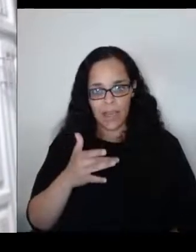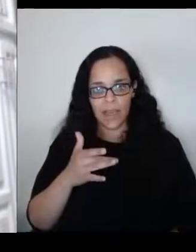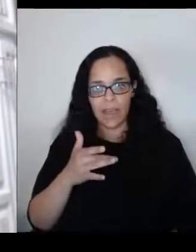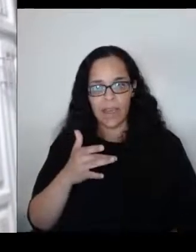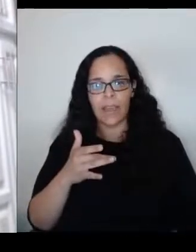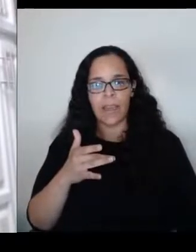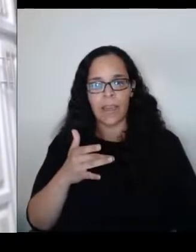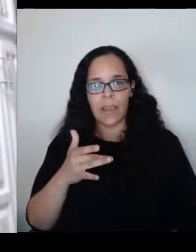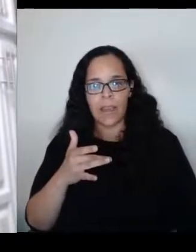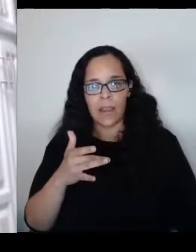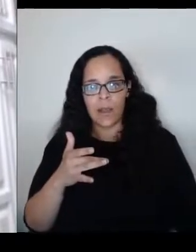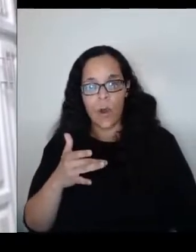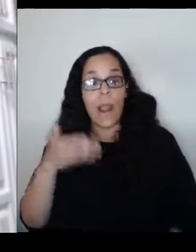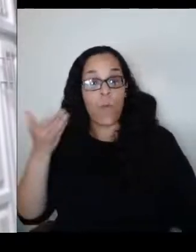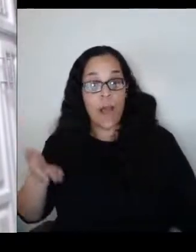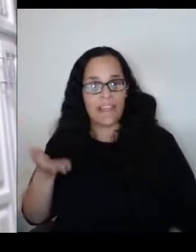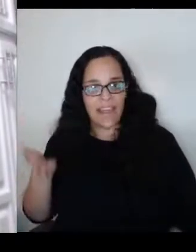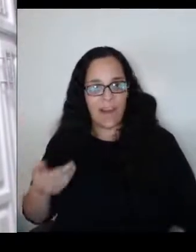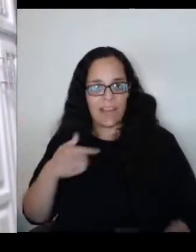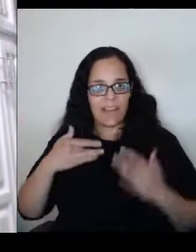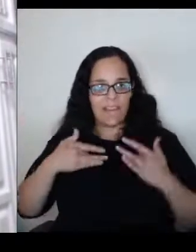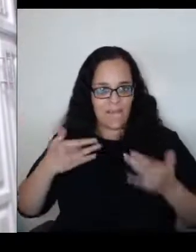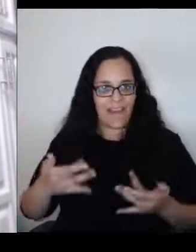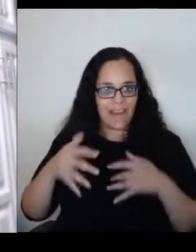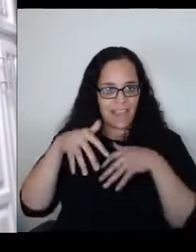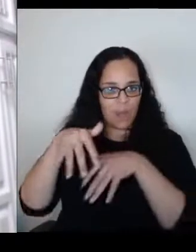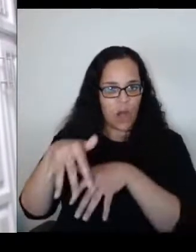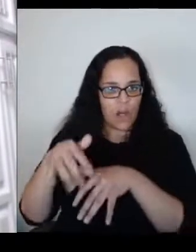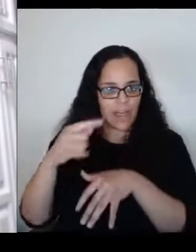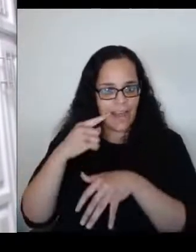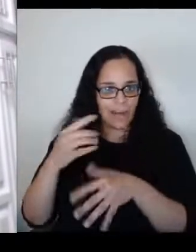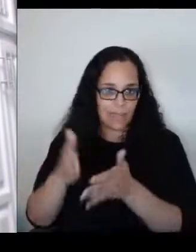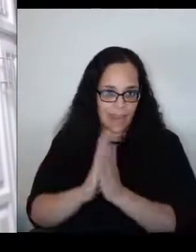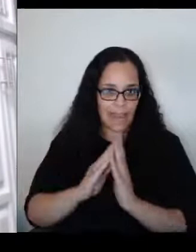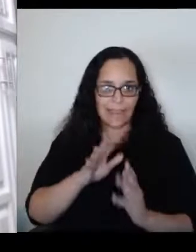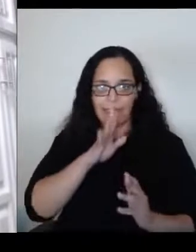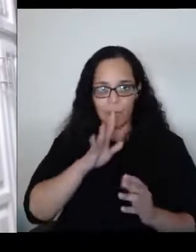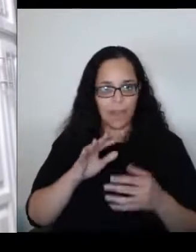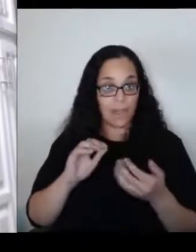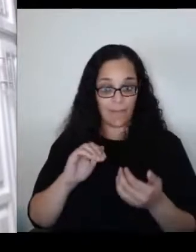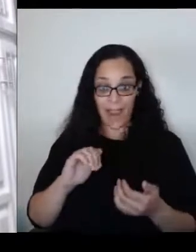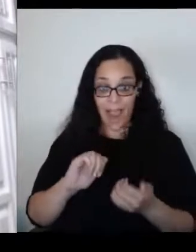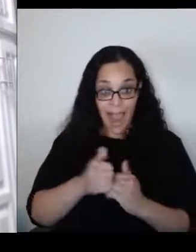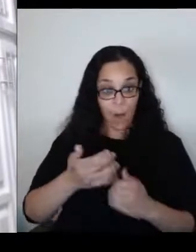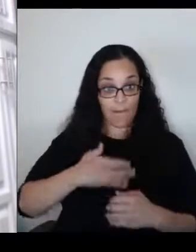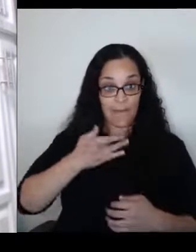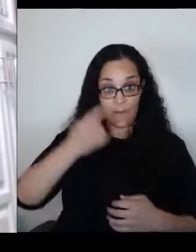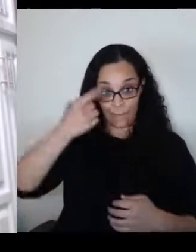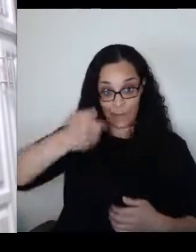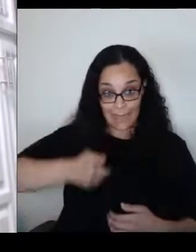about what it felt like to be separated. As I said, I was seven or eight months old